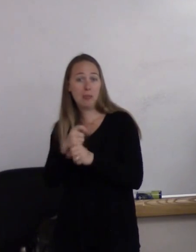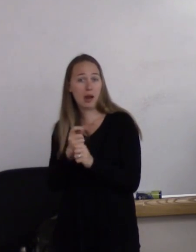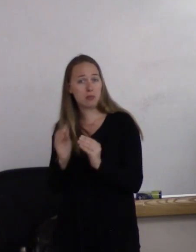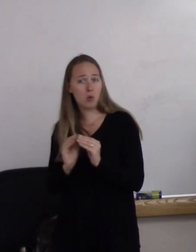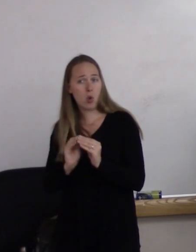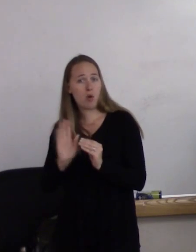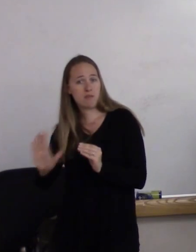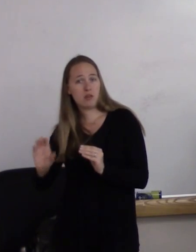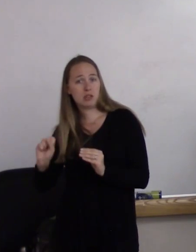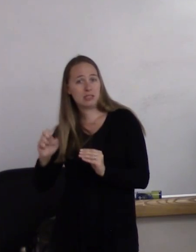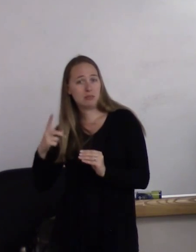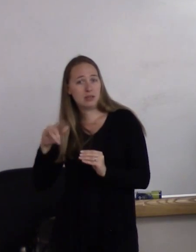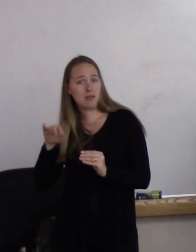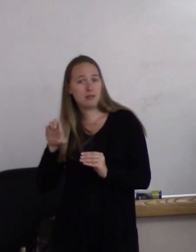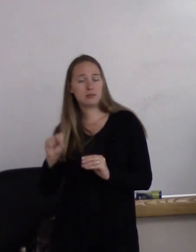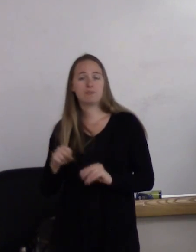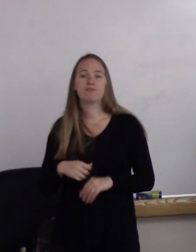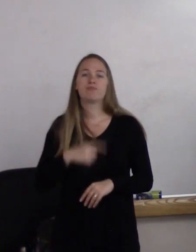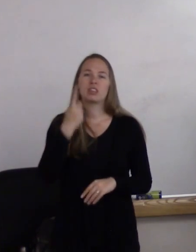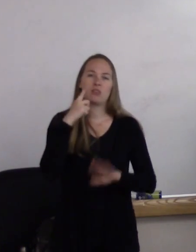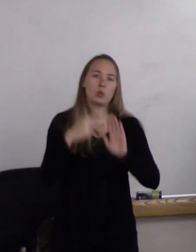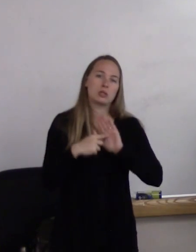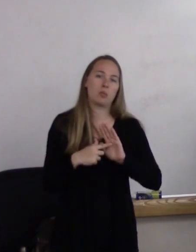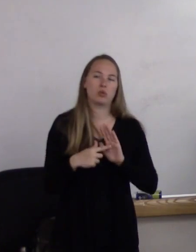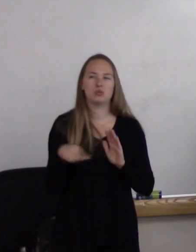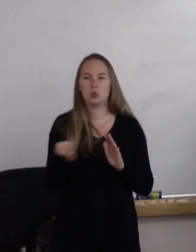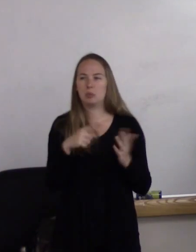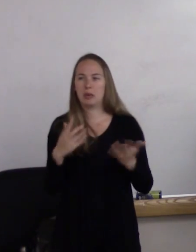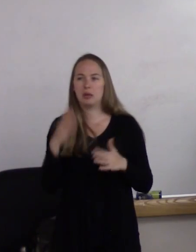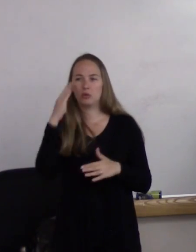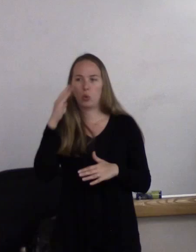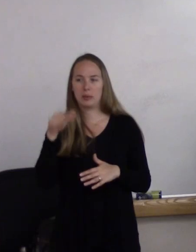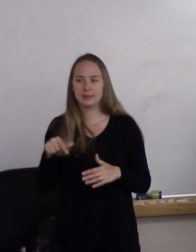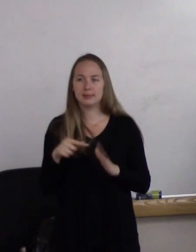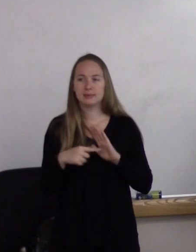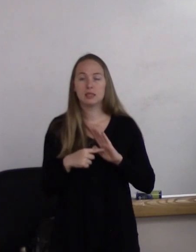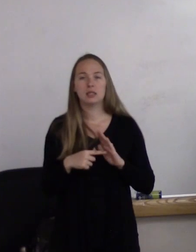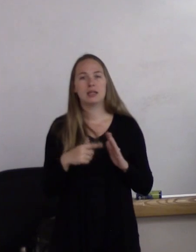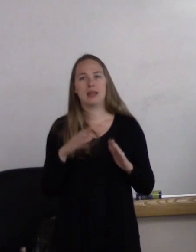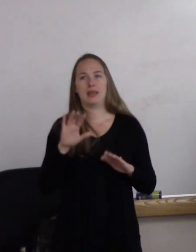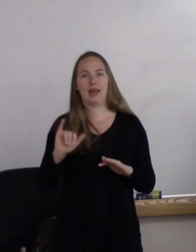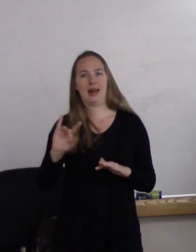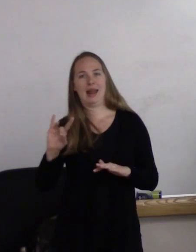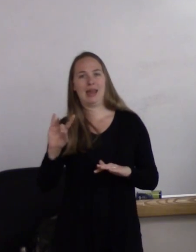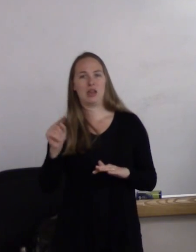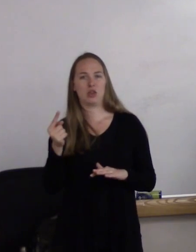And so I'll give you an example, and you probably have heard this in that eighth grade science class,